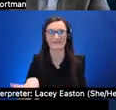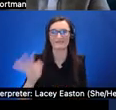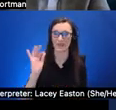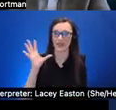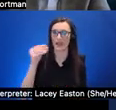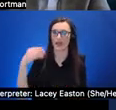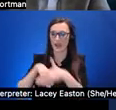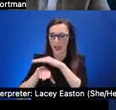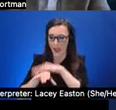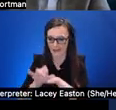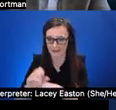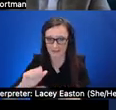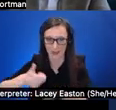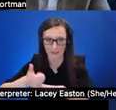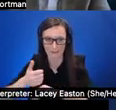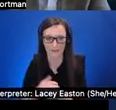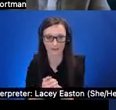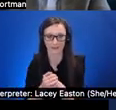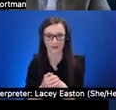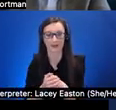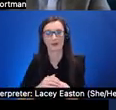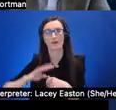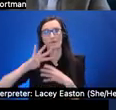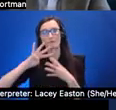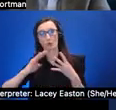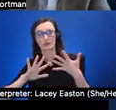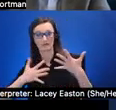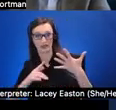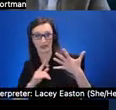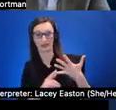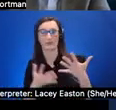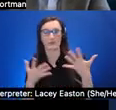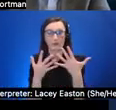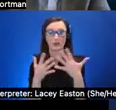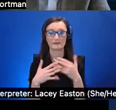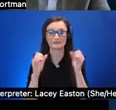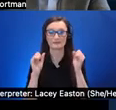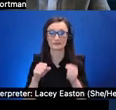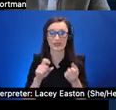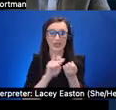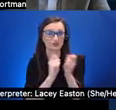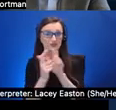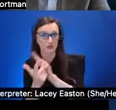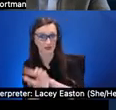and then the fourth and fifth are out like you can transform and manipulate these objects as well as